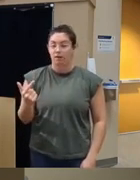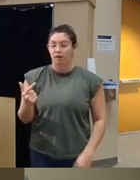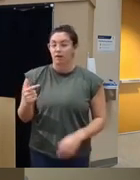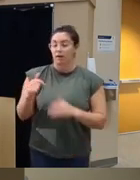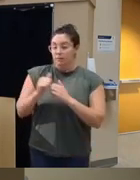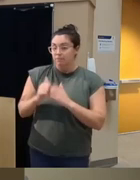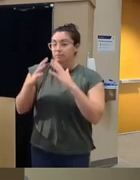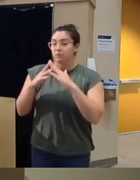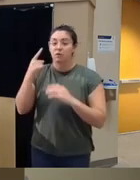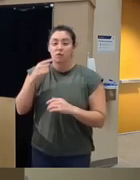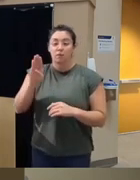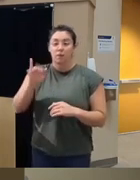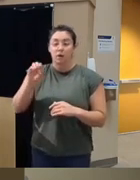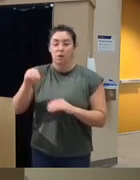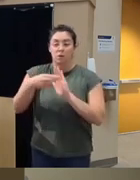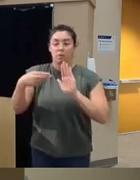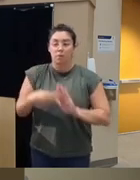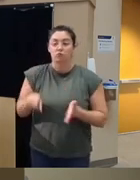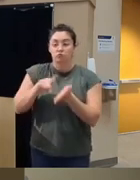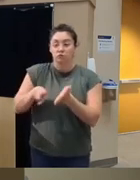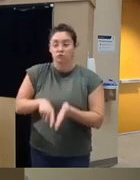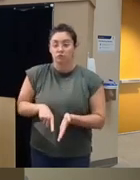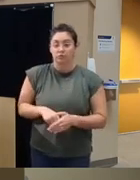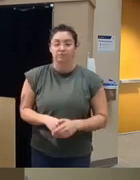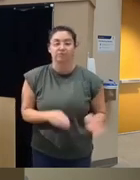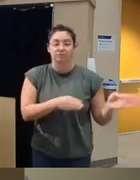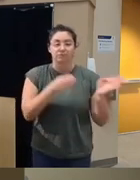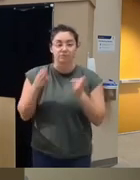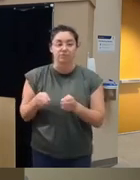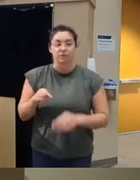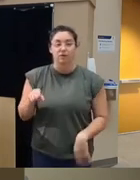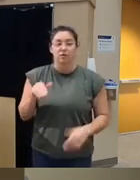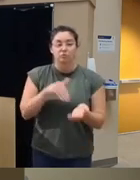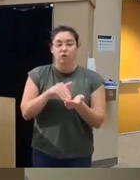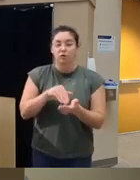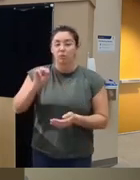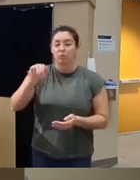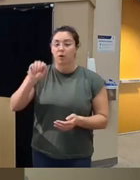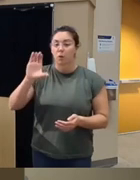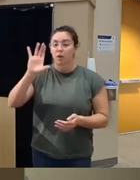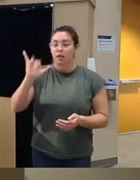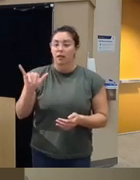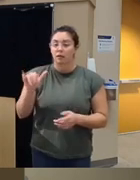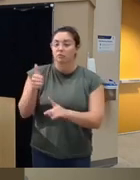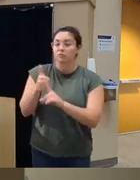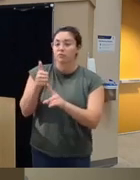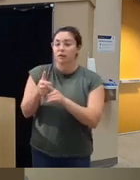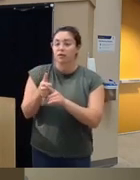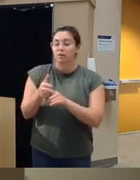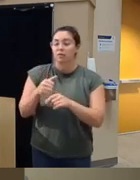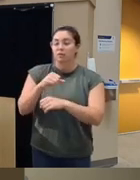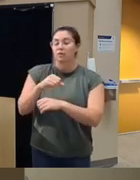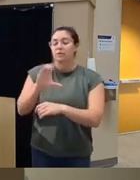for biomarker research and medy moli who is a cyber security um software engineer and